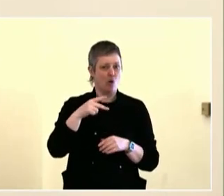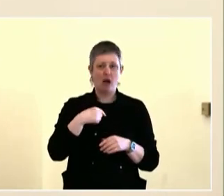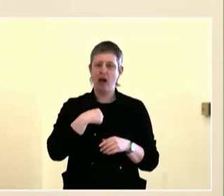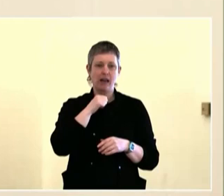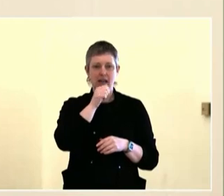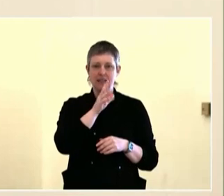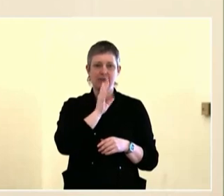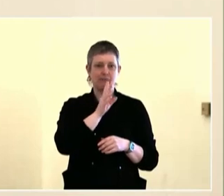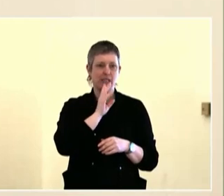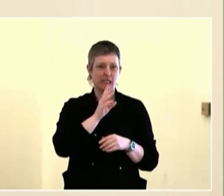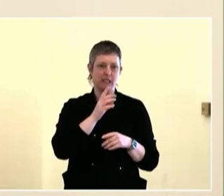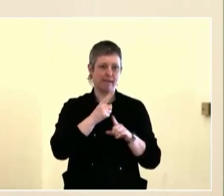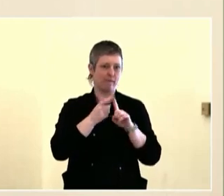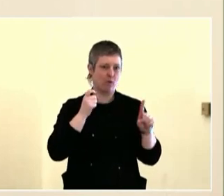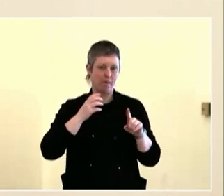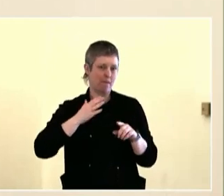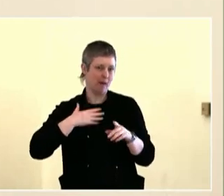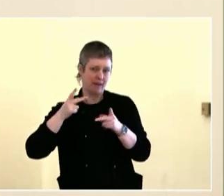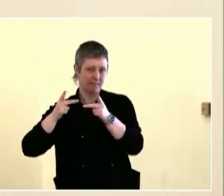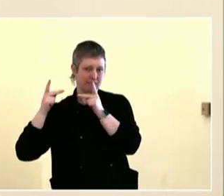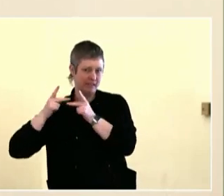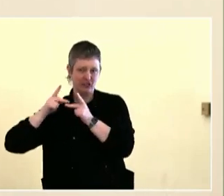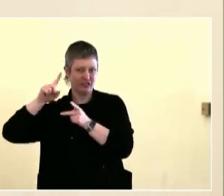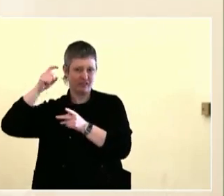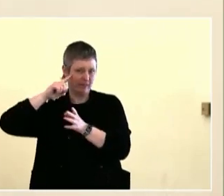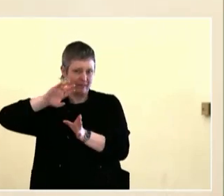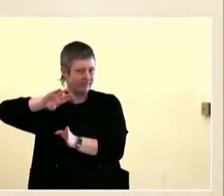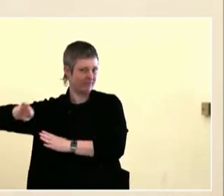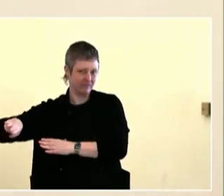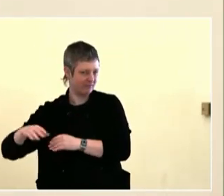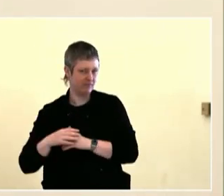wouldn't get a share of the community garden and wouldn't be part of the neighborhood.